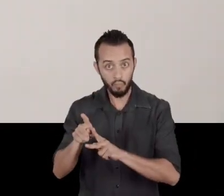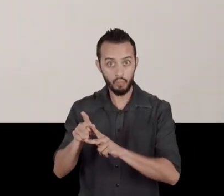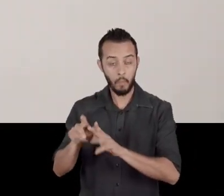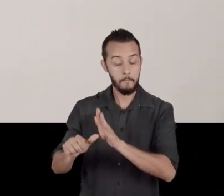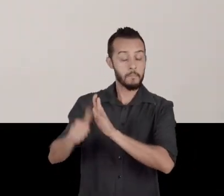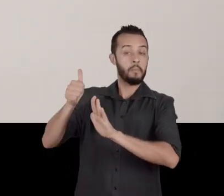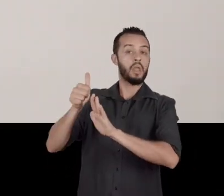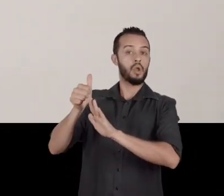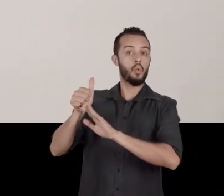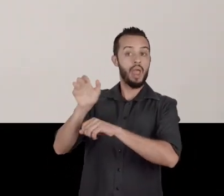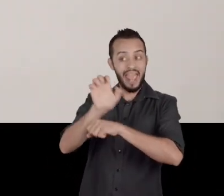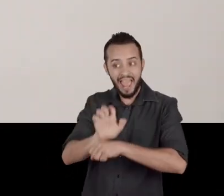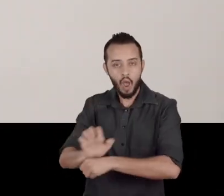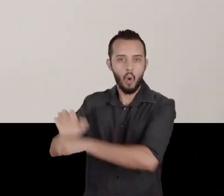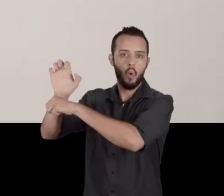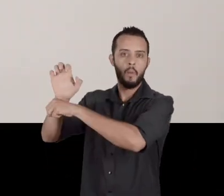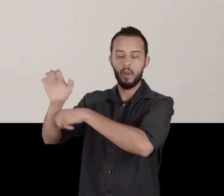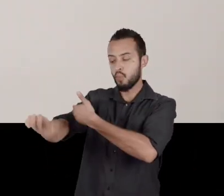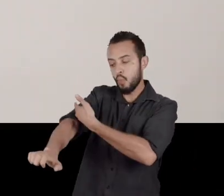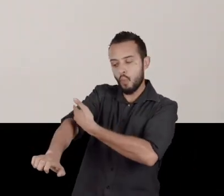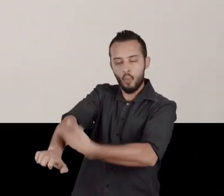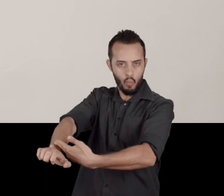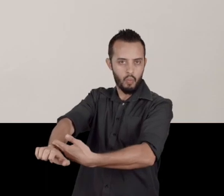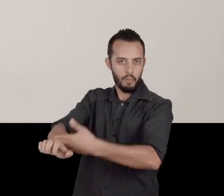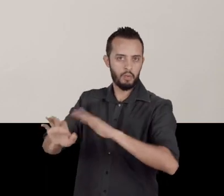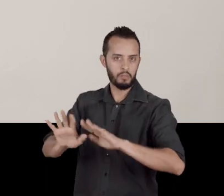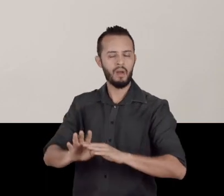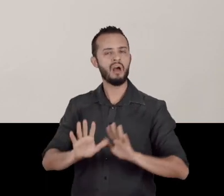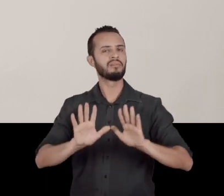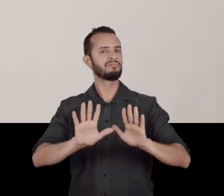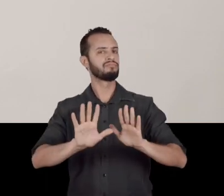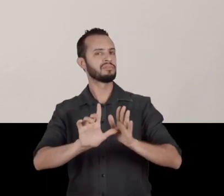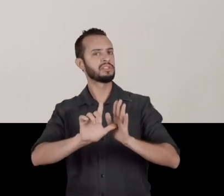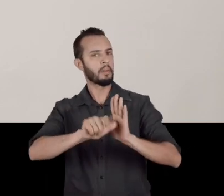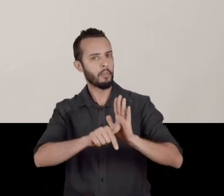Later on, a people might be the European people,